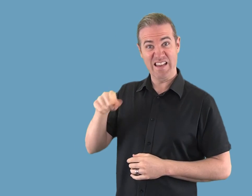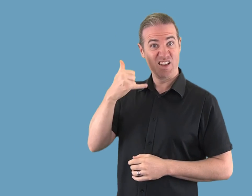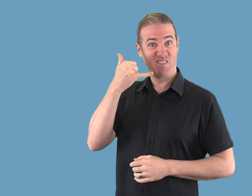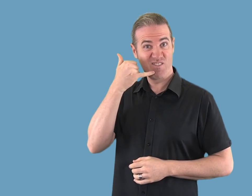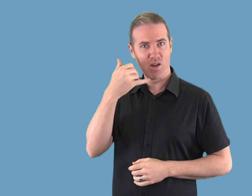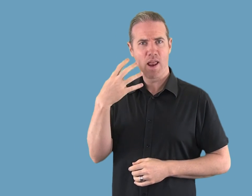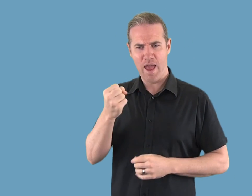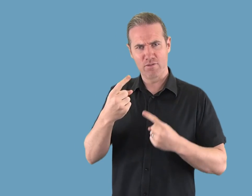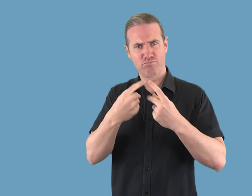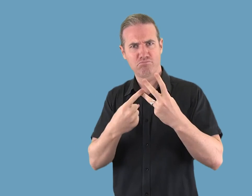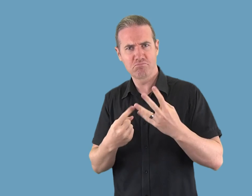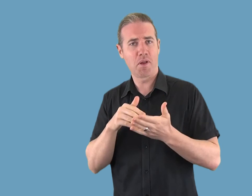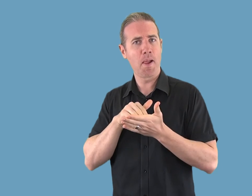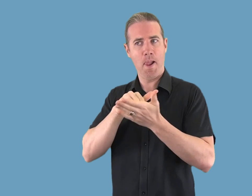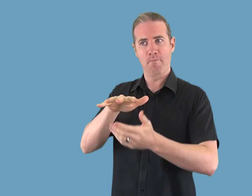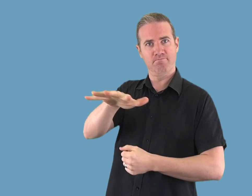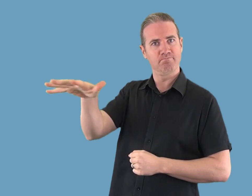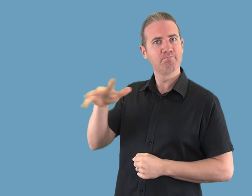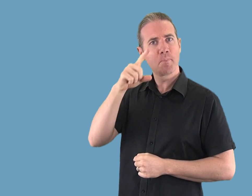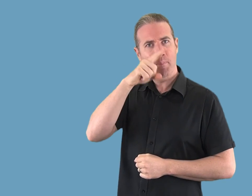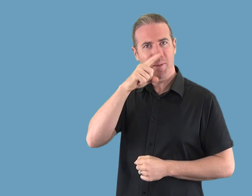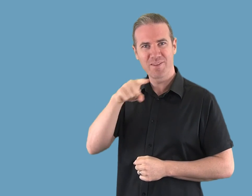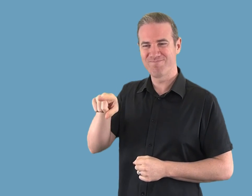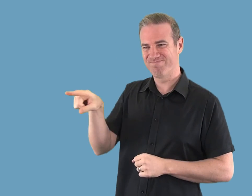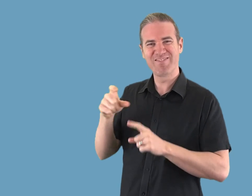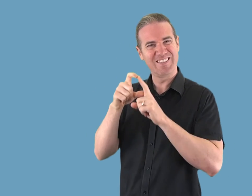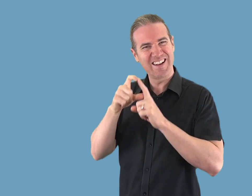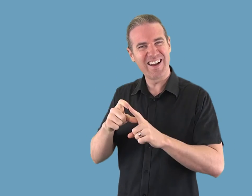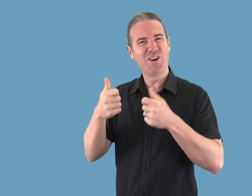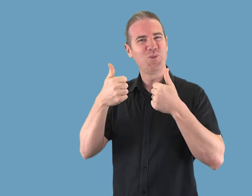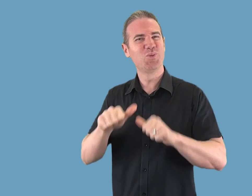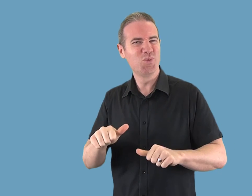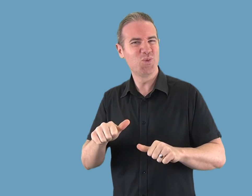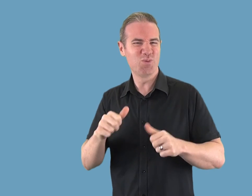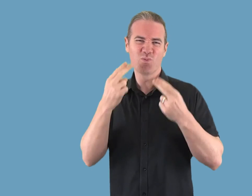people who have trouble using a standard handset.